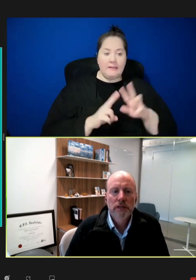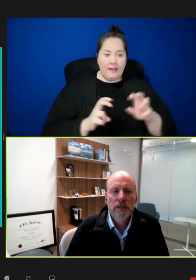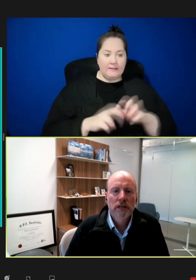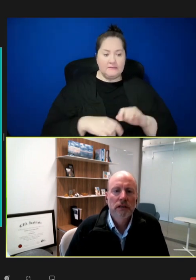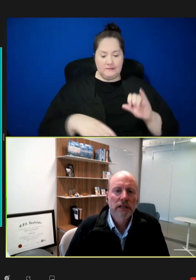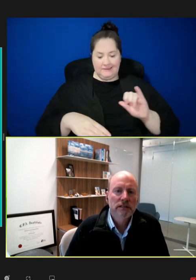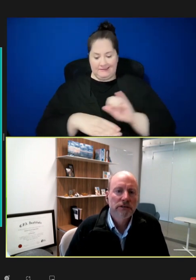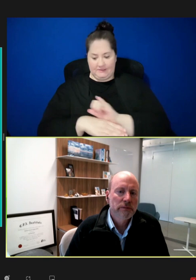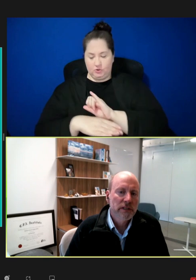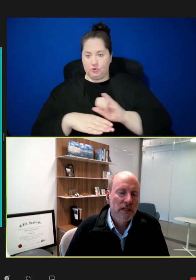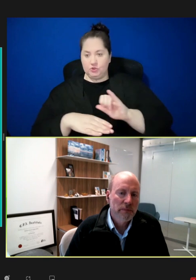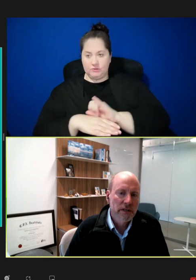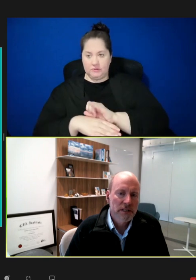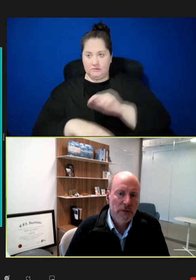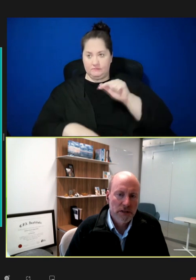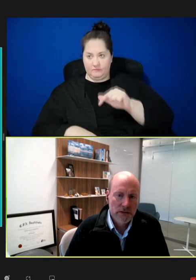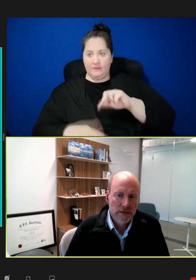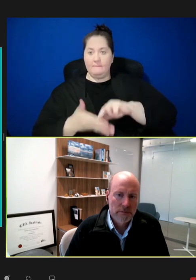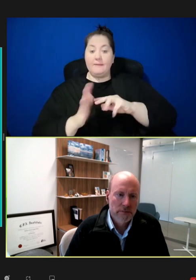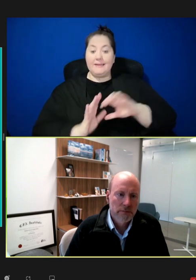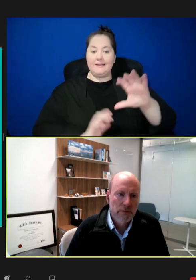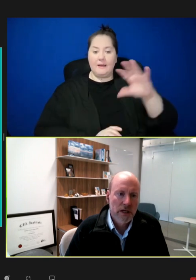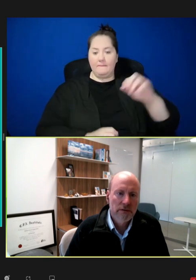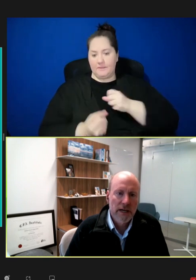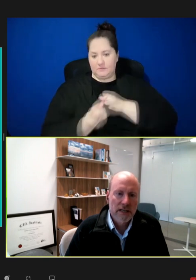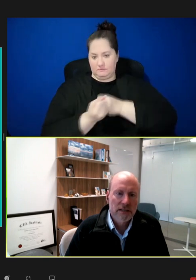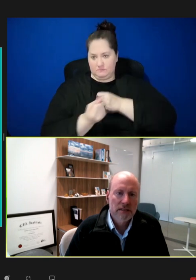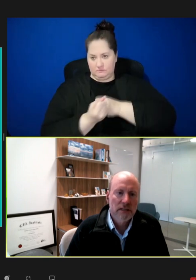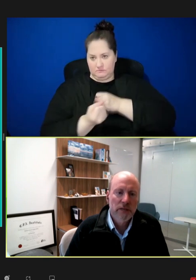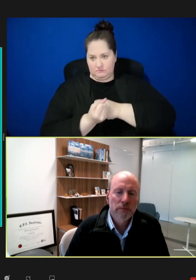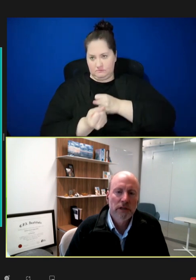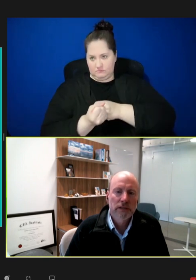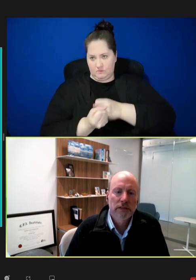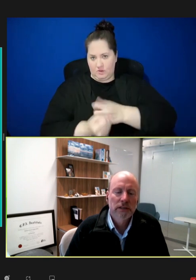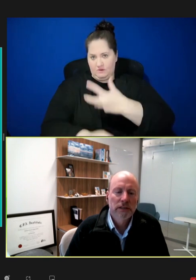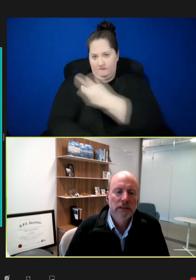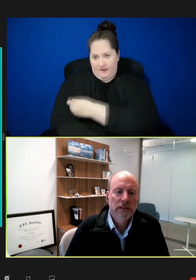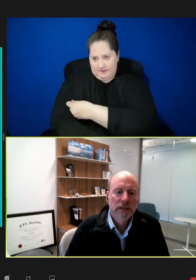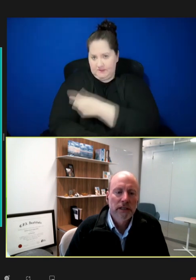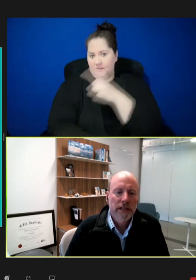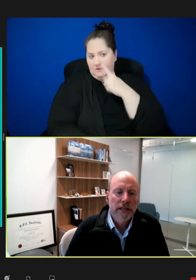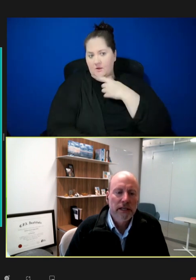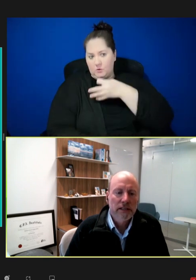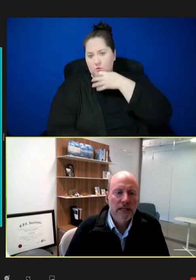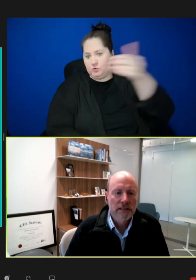meaning it's going to be company-sponsored vaccines in the pipeline. And lastly,